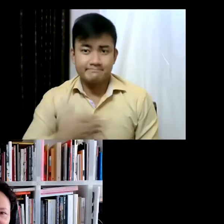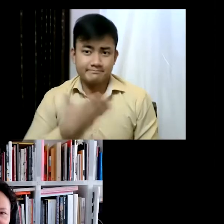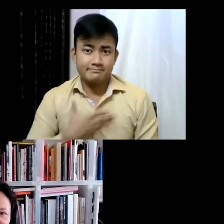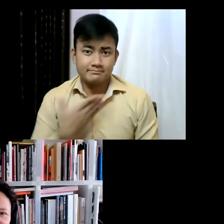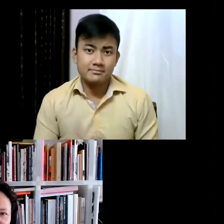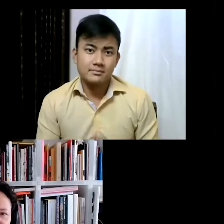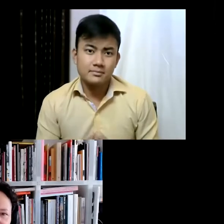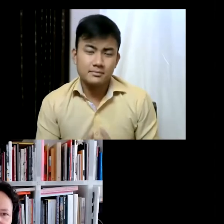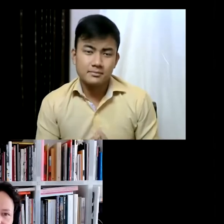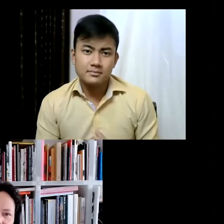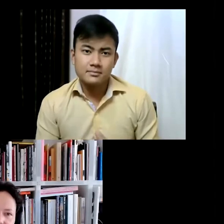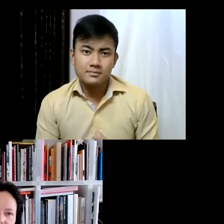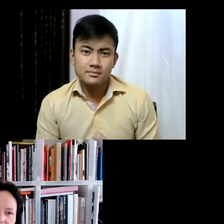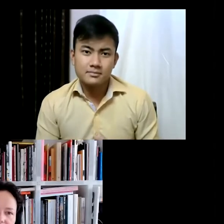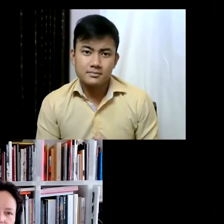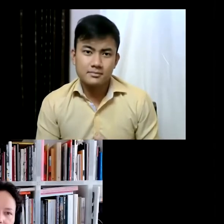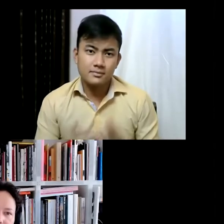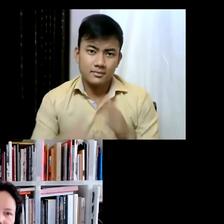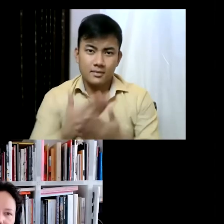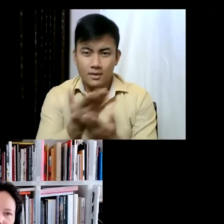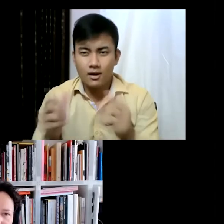and get the artists that you want, have the conversations that you wanted...